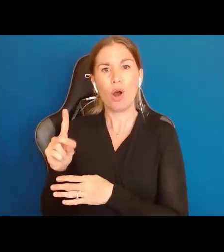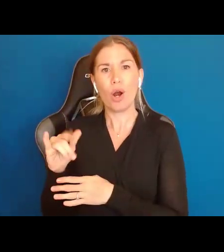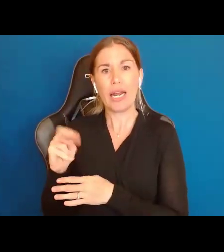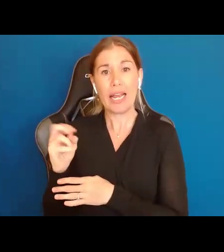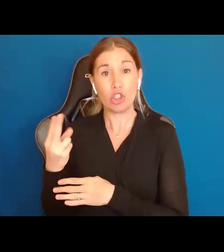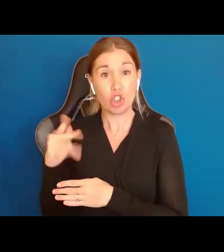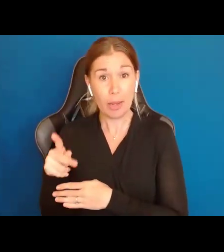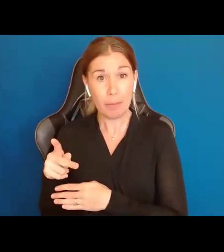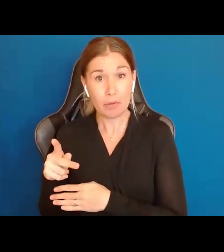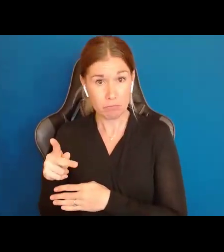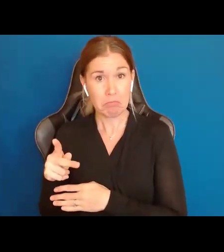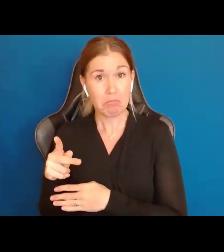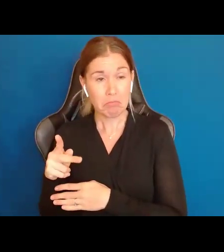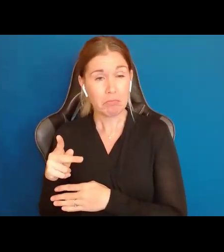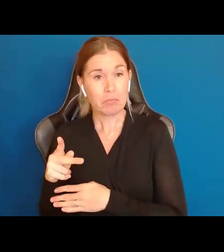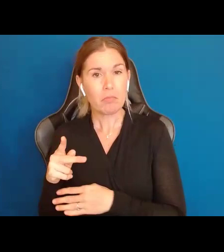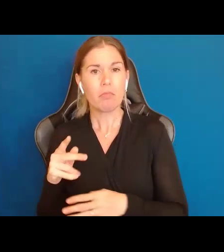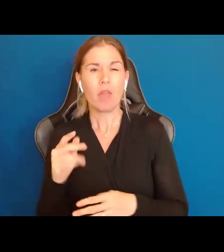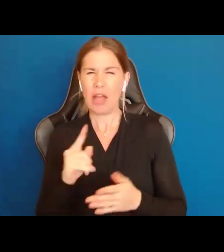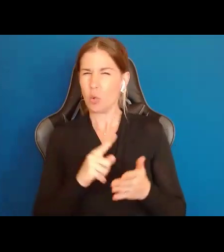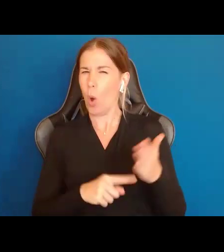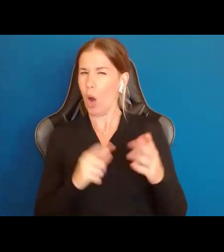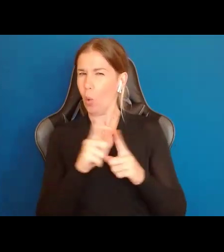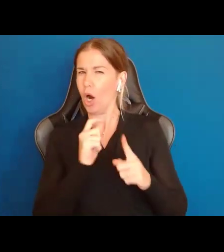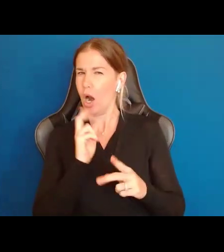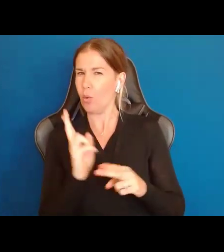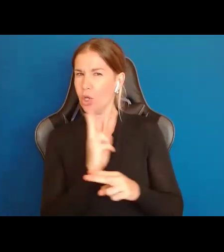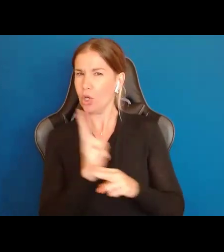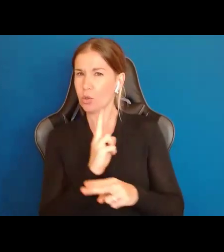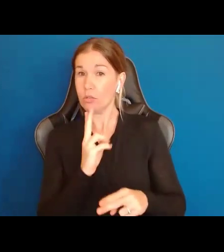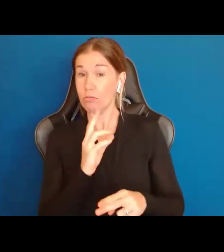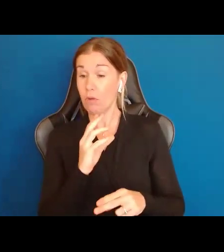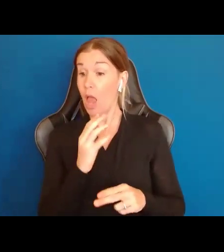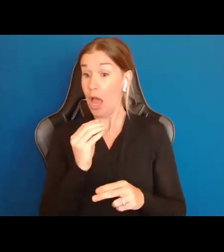I'm going to use guardianship all the way through. Because here's the thing, even though every state has their own laws,